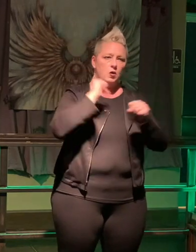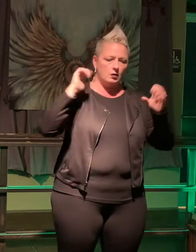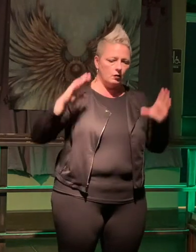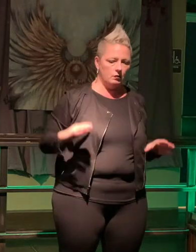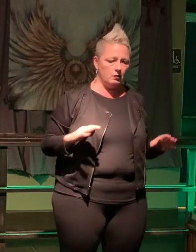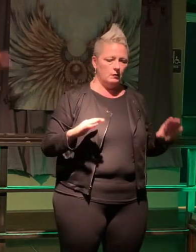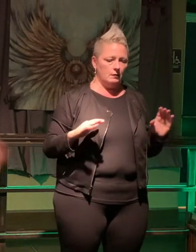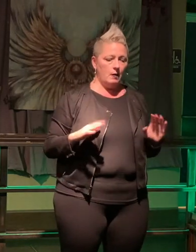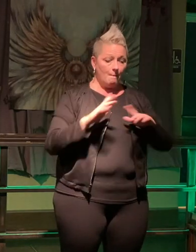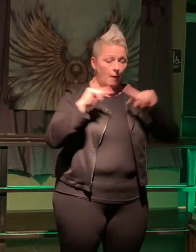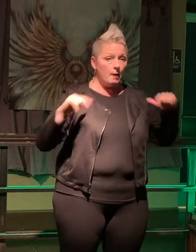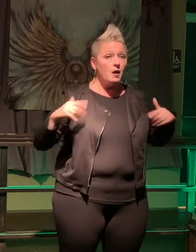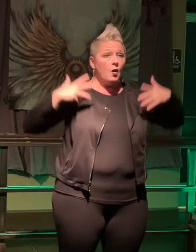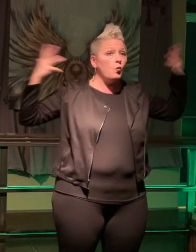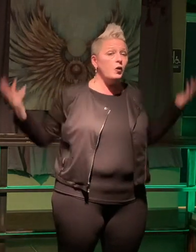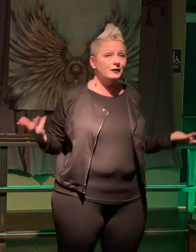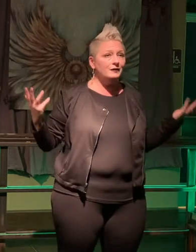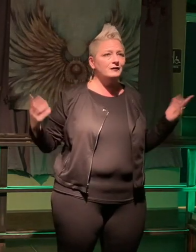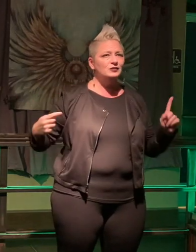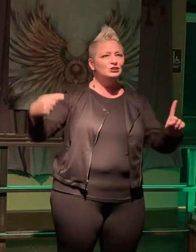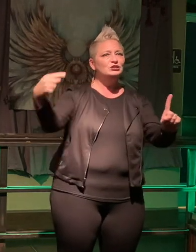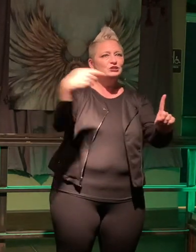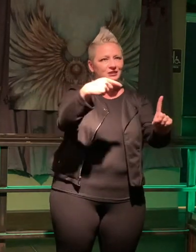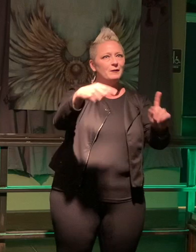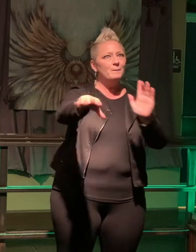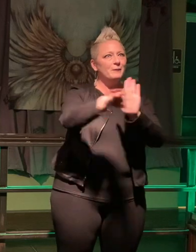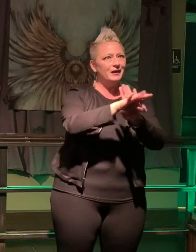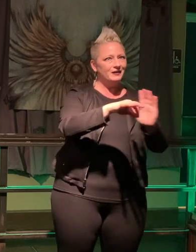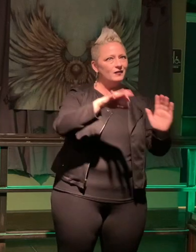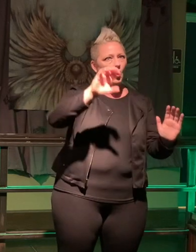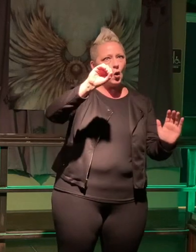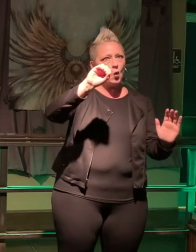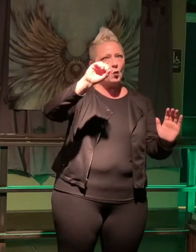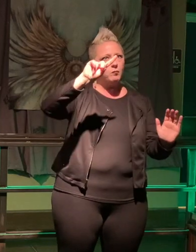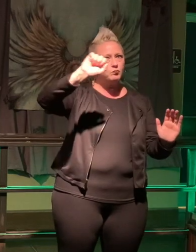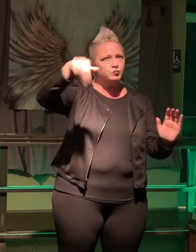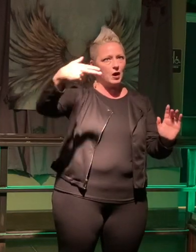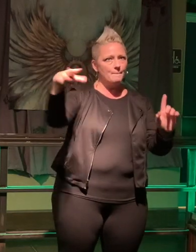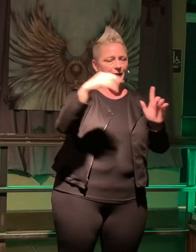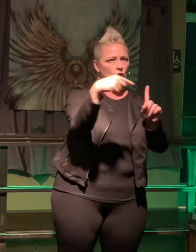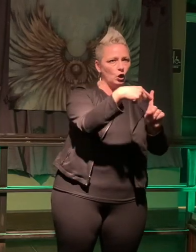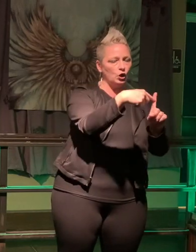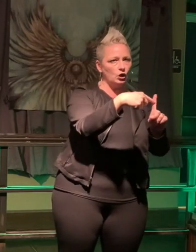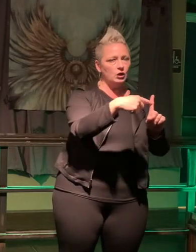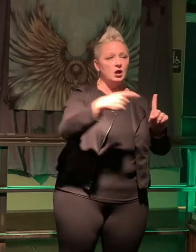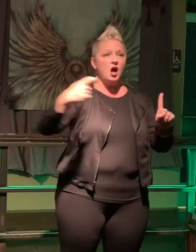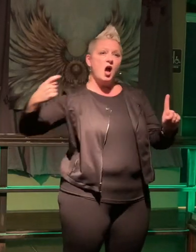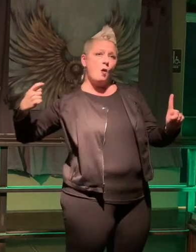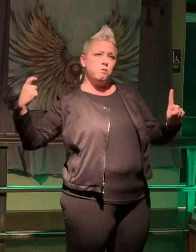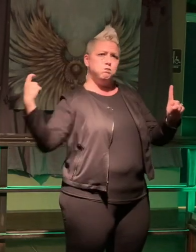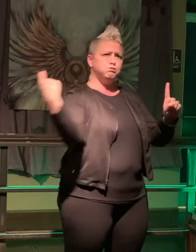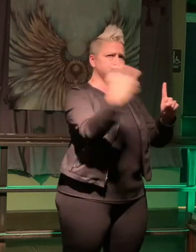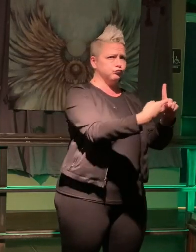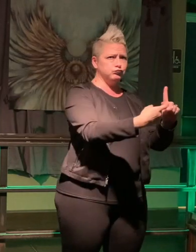and guess what? She got picked, and Oprah- she said "And Oprah rewarded me very well"